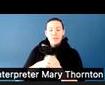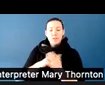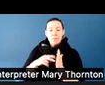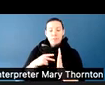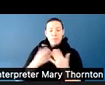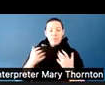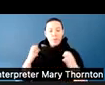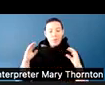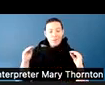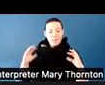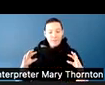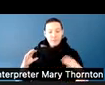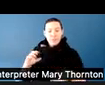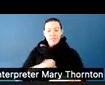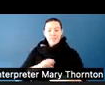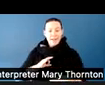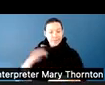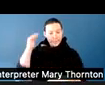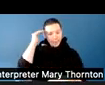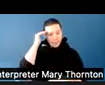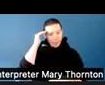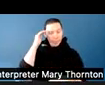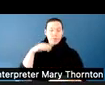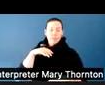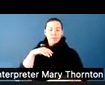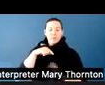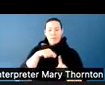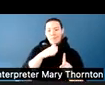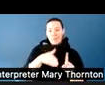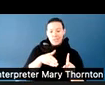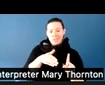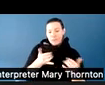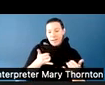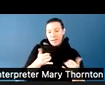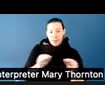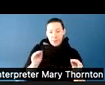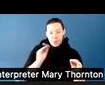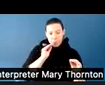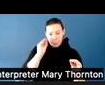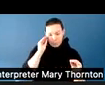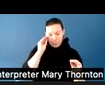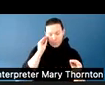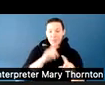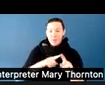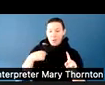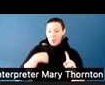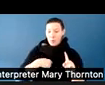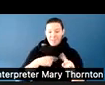to know this, but we can't necessarily do anything about it. But this does play into, possibly,